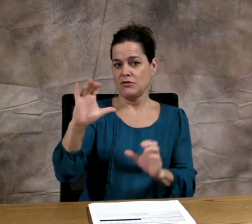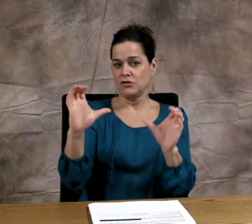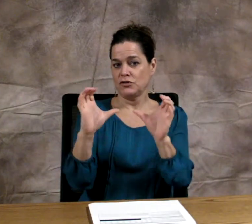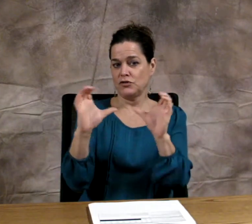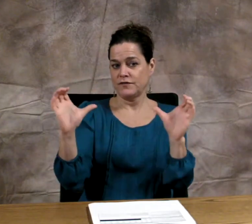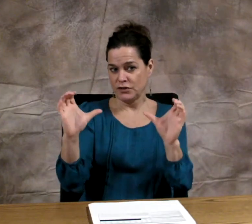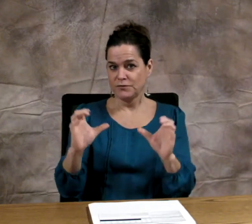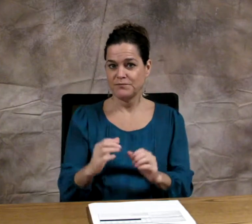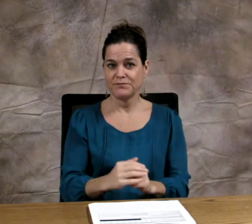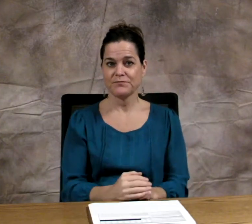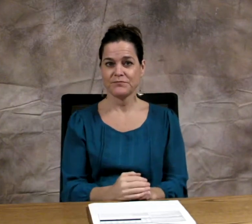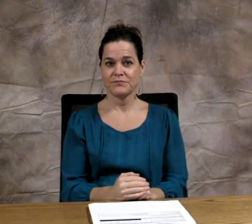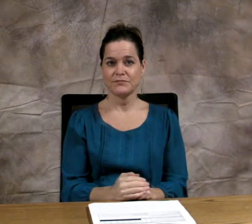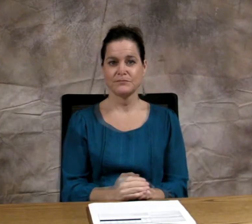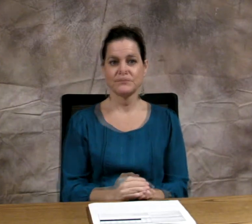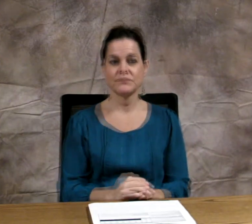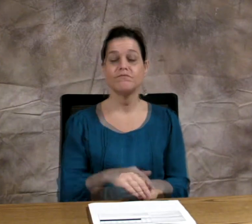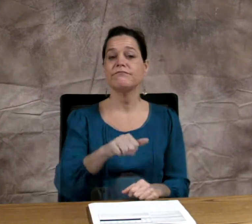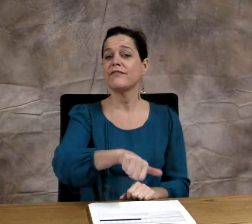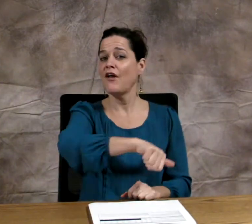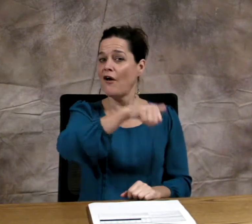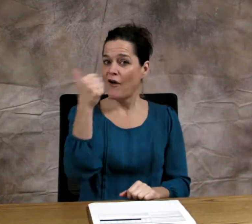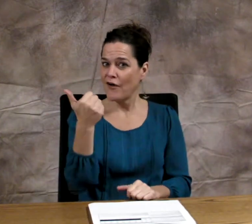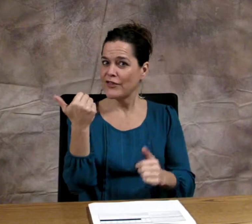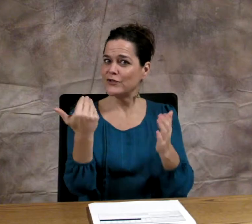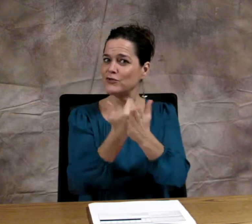through BEI certification.